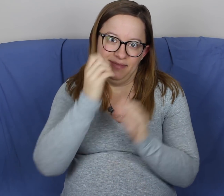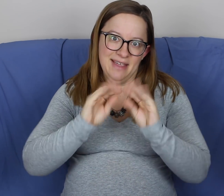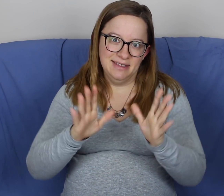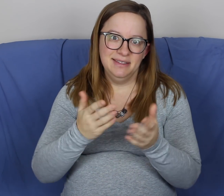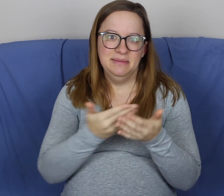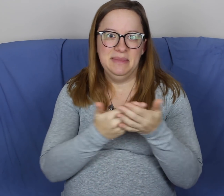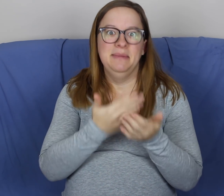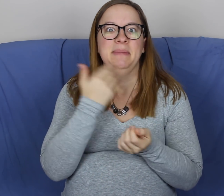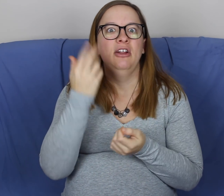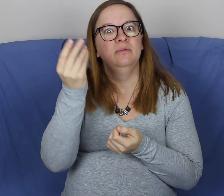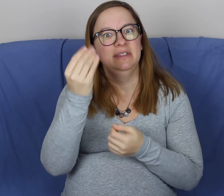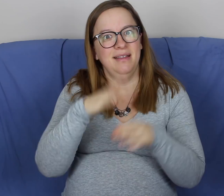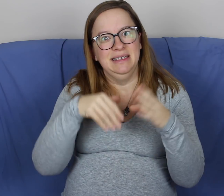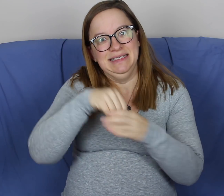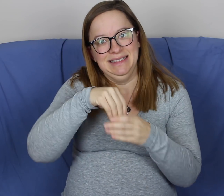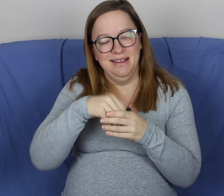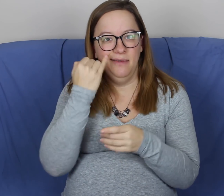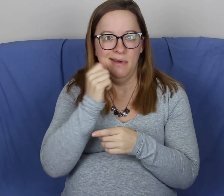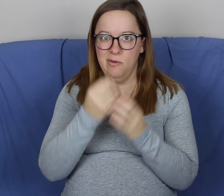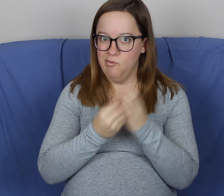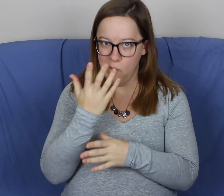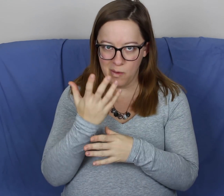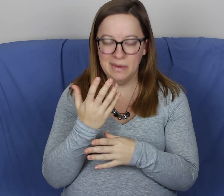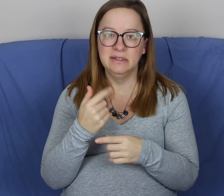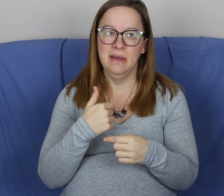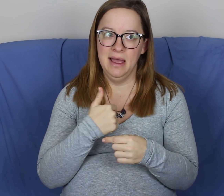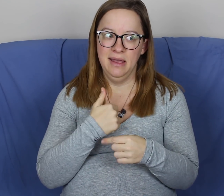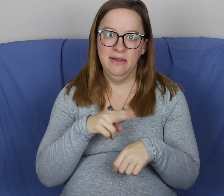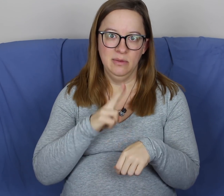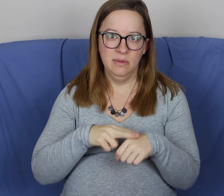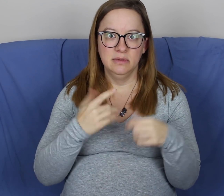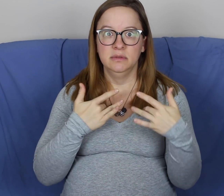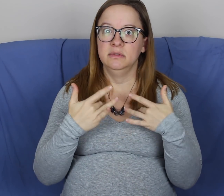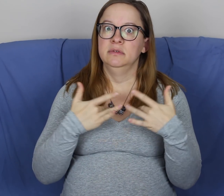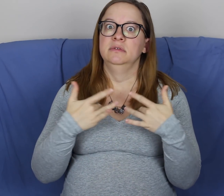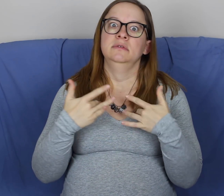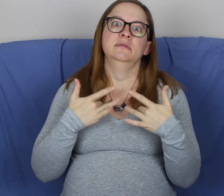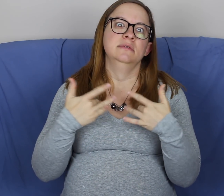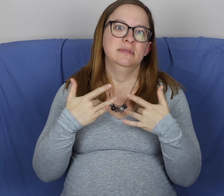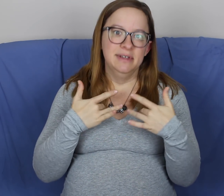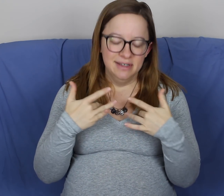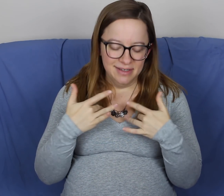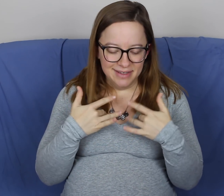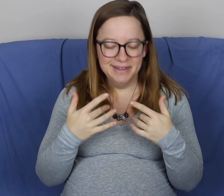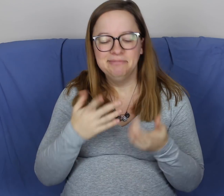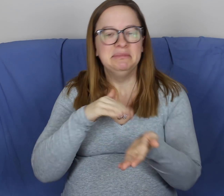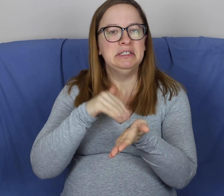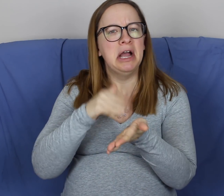Cause obviously it's better if the baby's outside than inside if they're not growing. So of course I was really concerned.